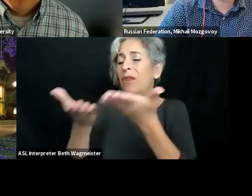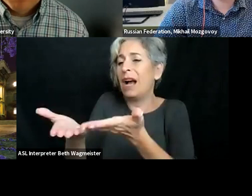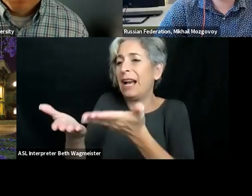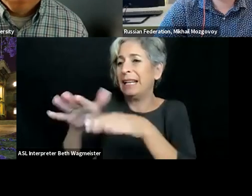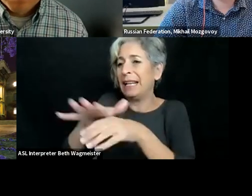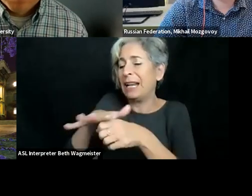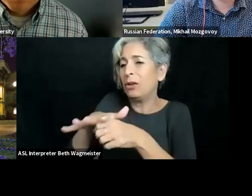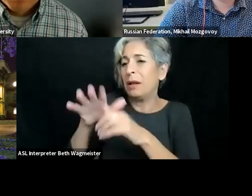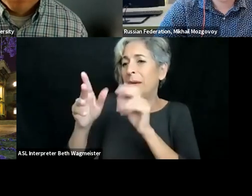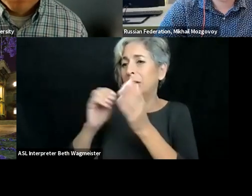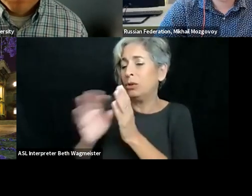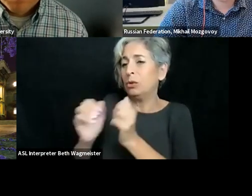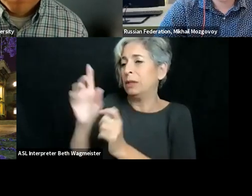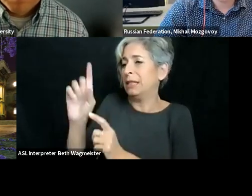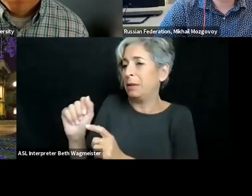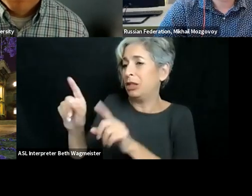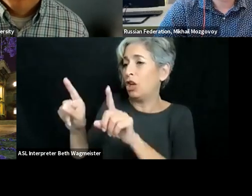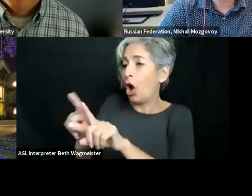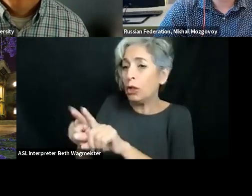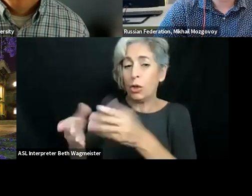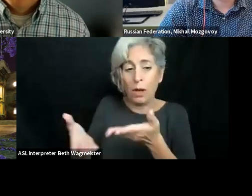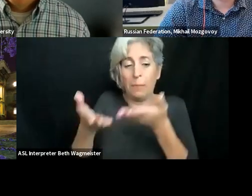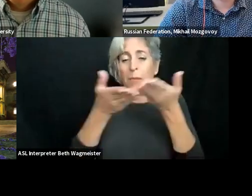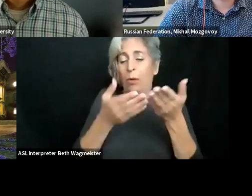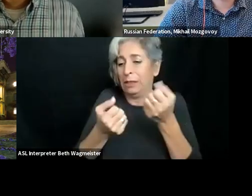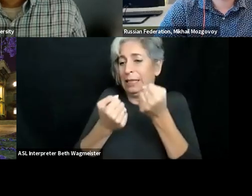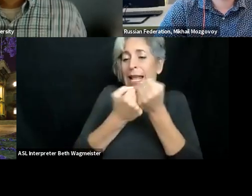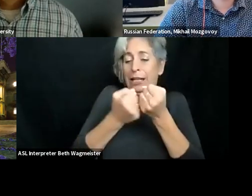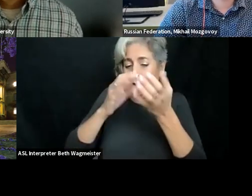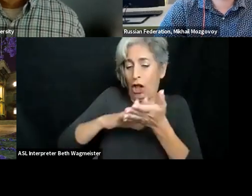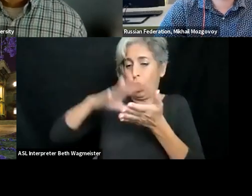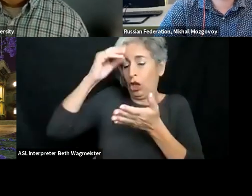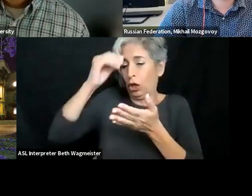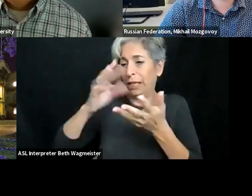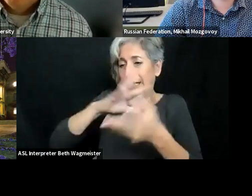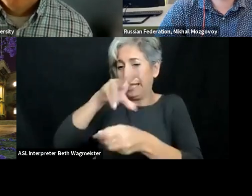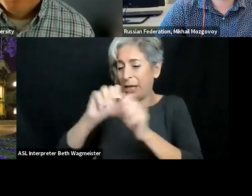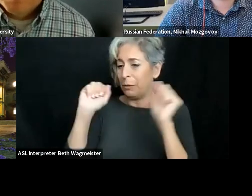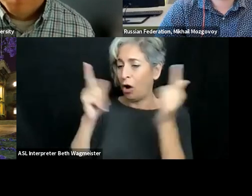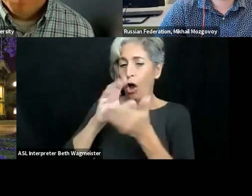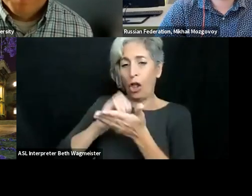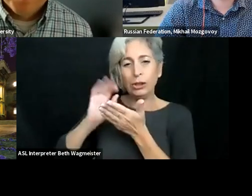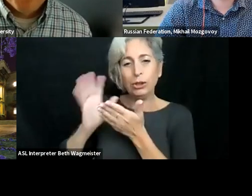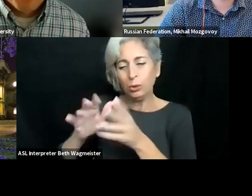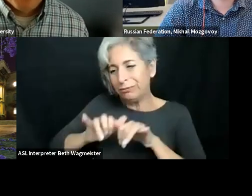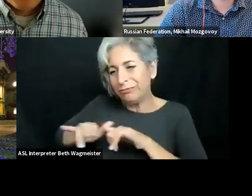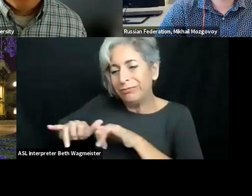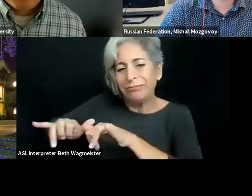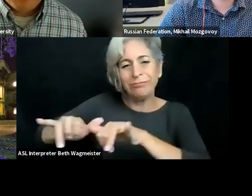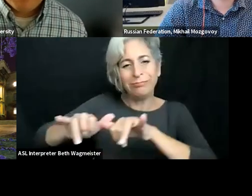educational landscape of the future. It not only provides an enabling platform for students and staff with disabilities, but it also